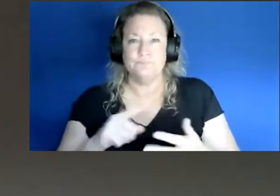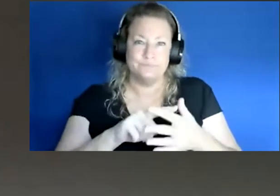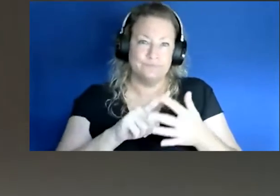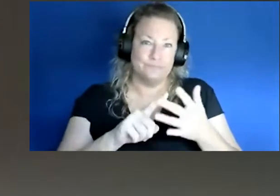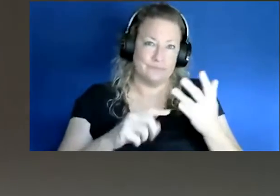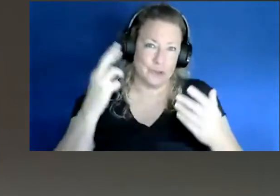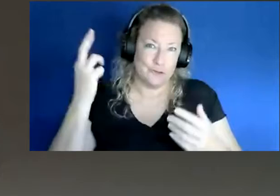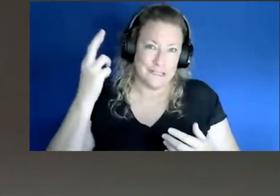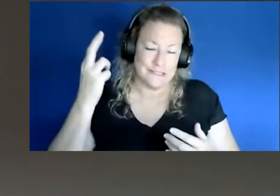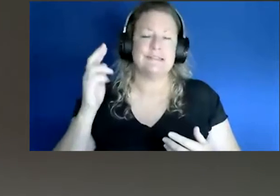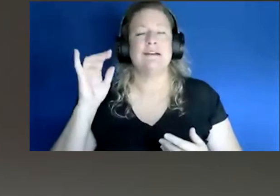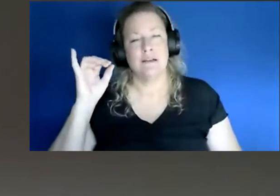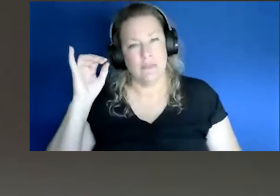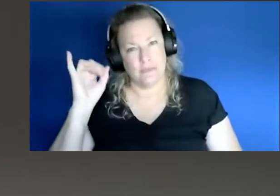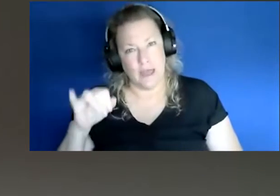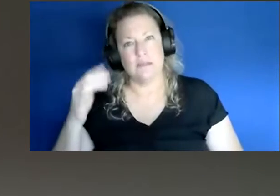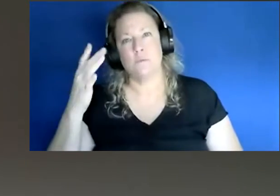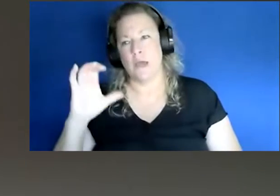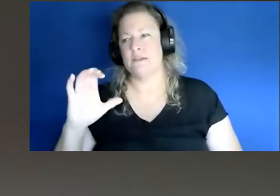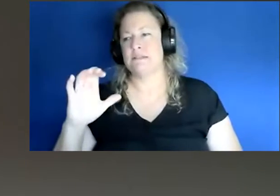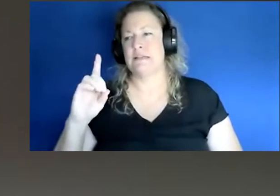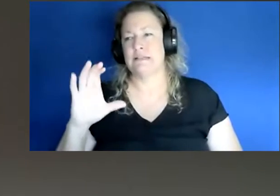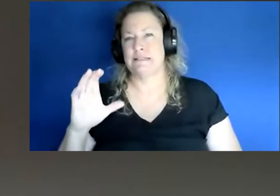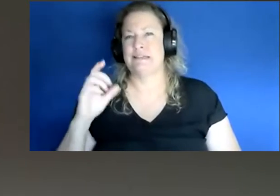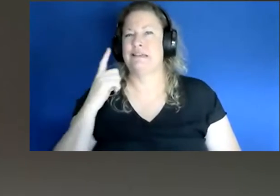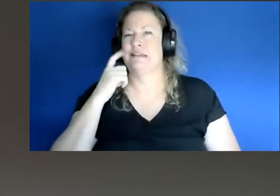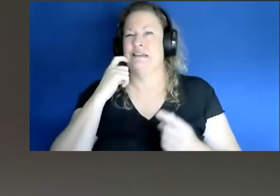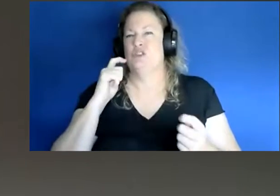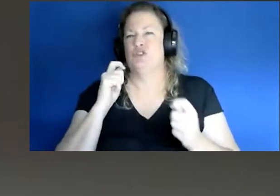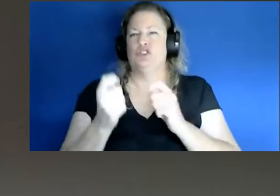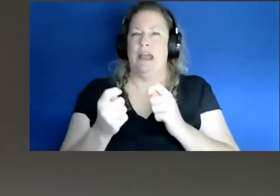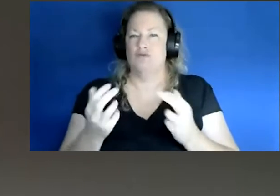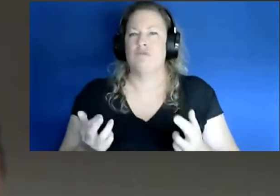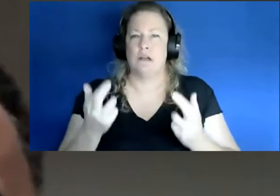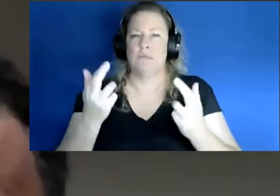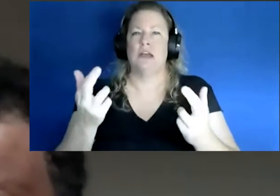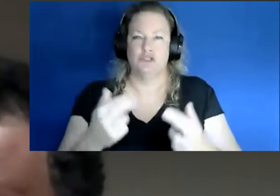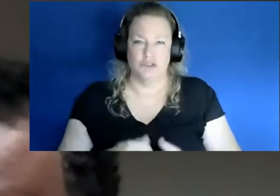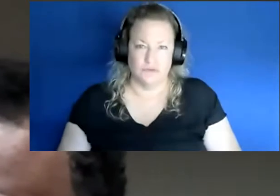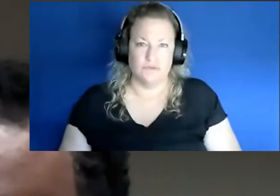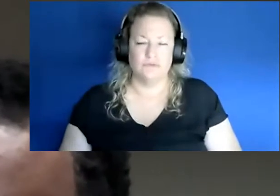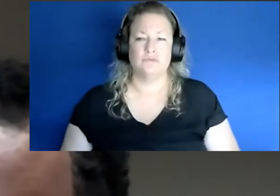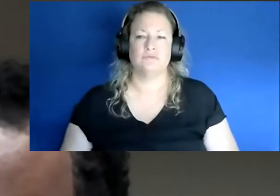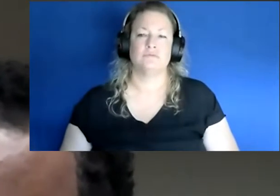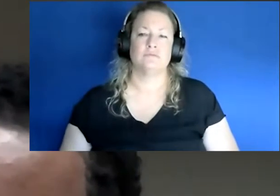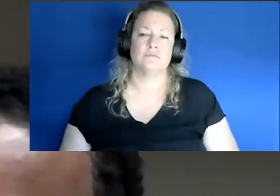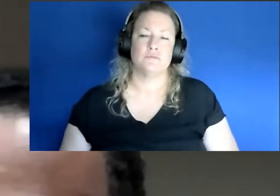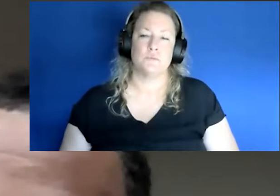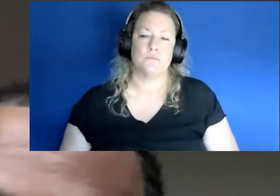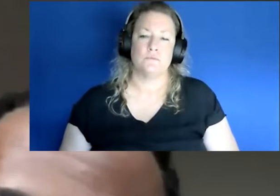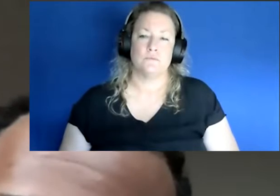reasons why the CDC they wanted to update their most recent recommendations. Another